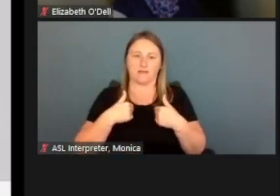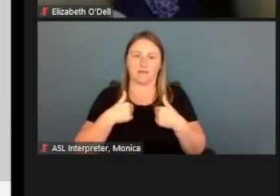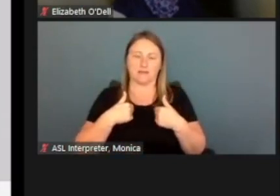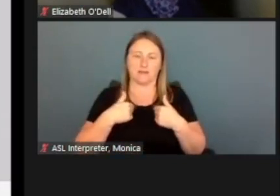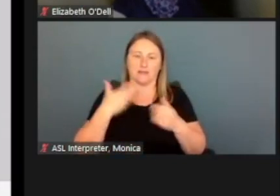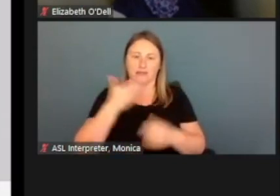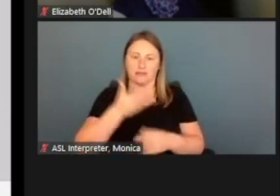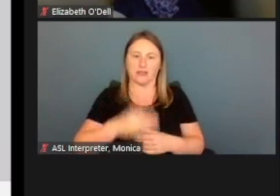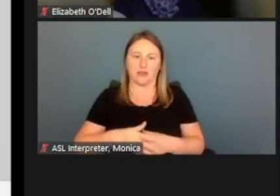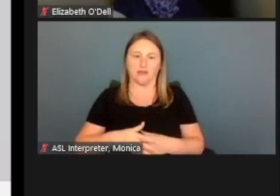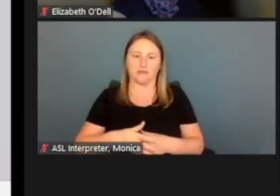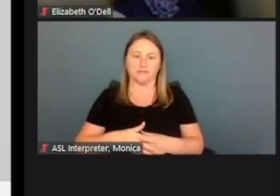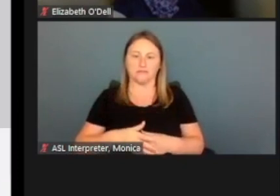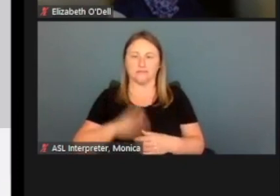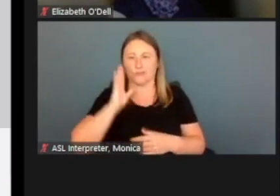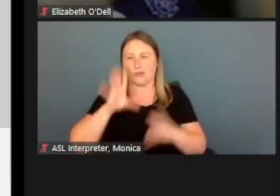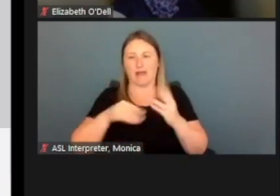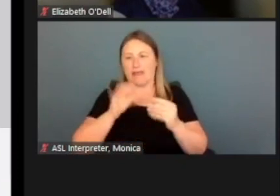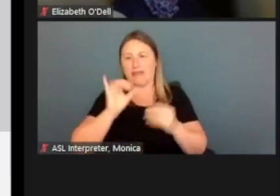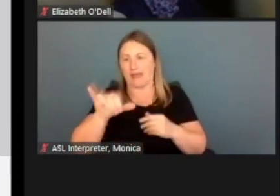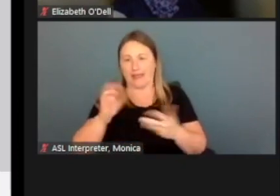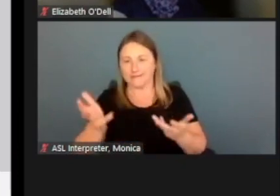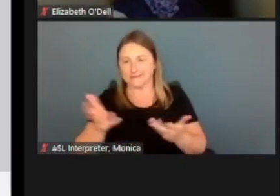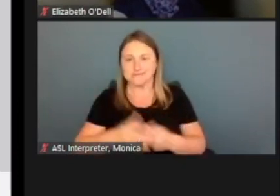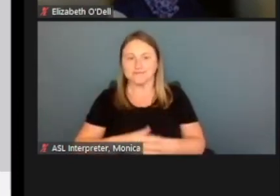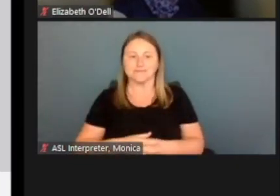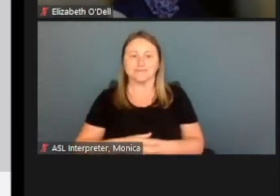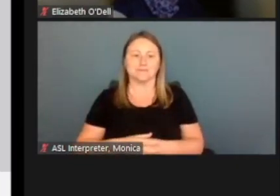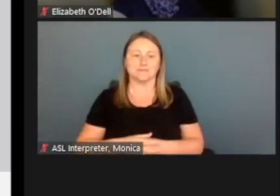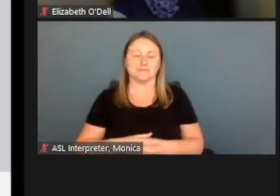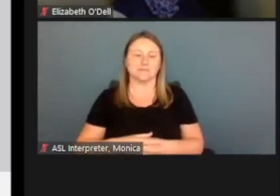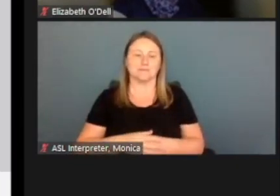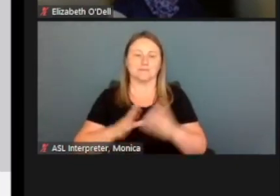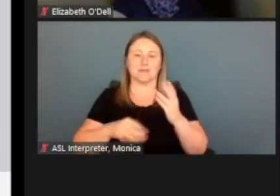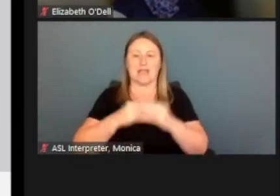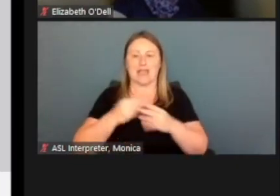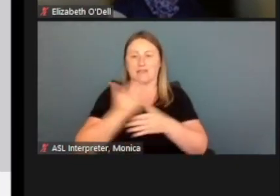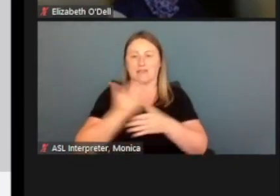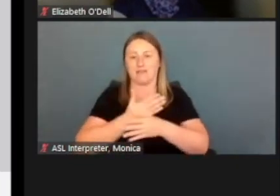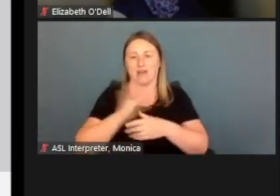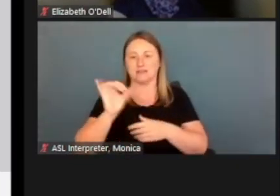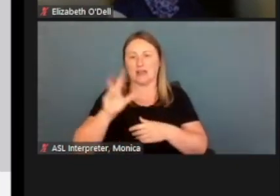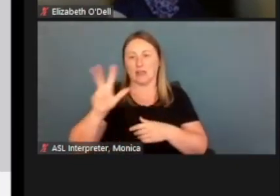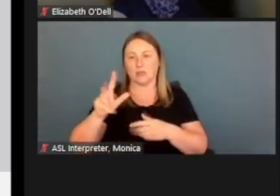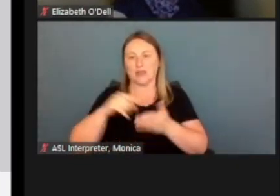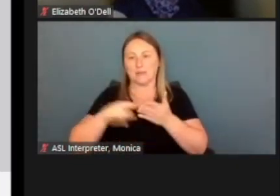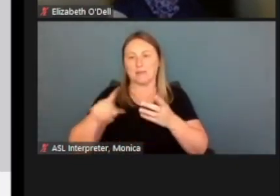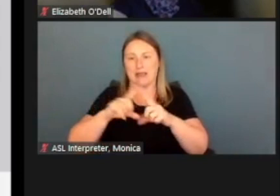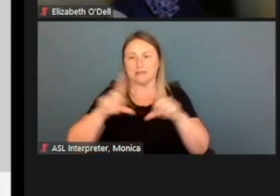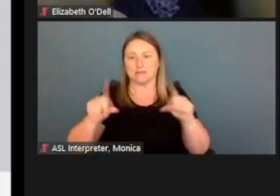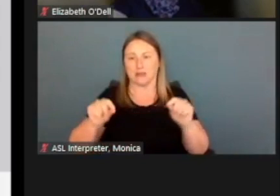Let's just say I'm adding this one. Let's say I need to add like three pay stubs for each month